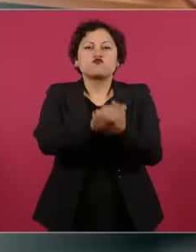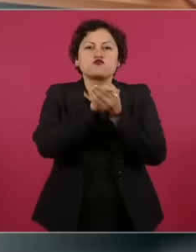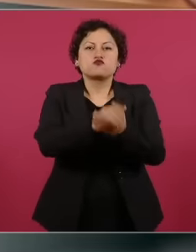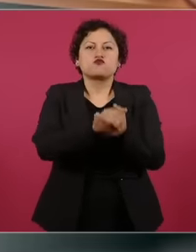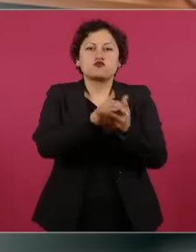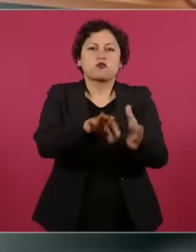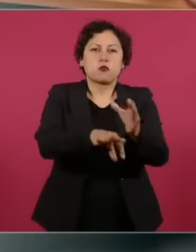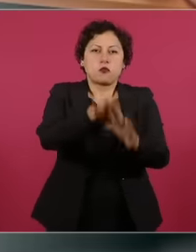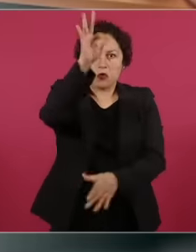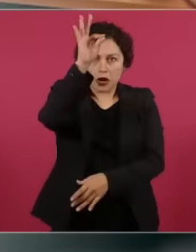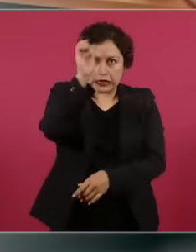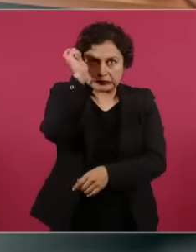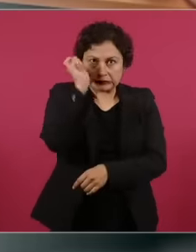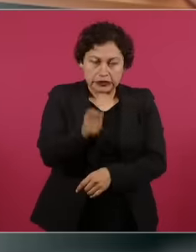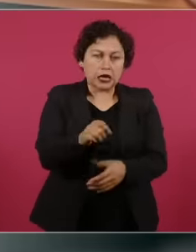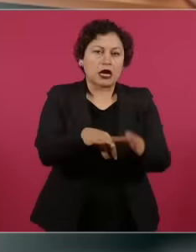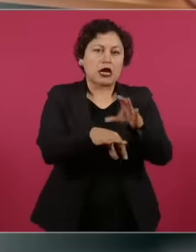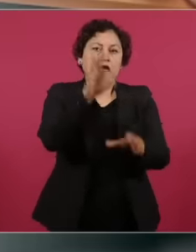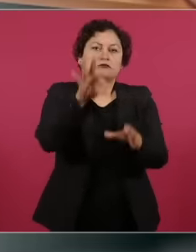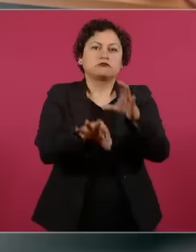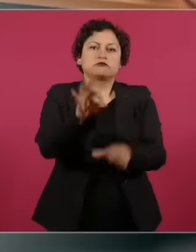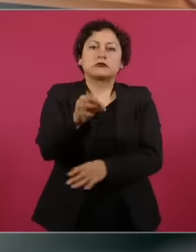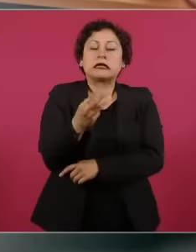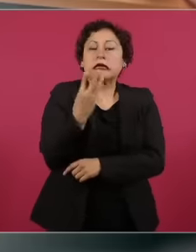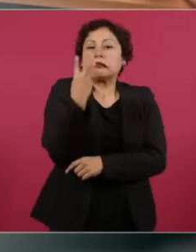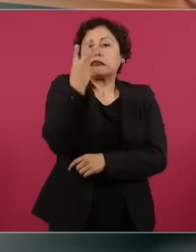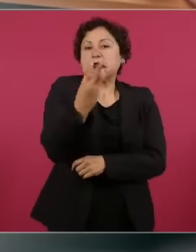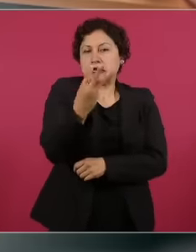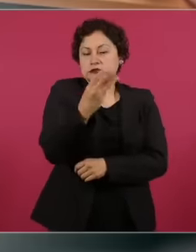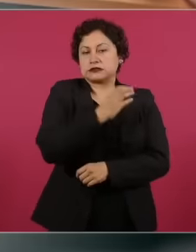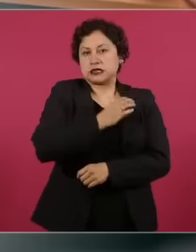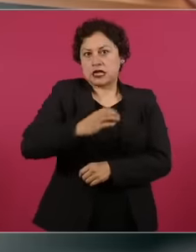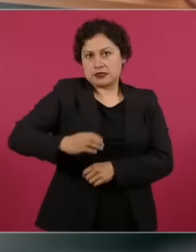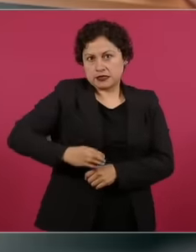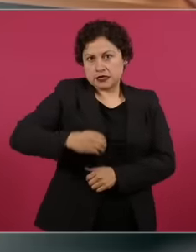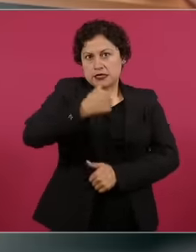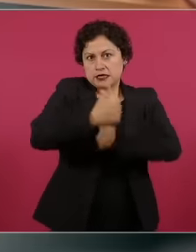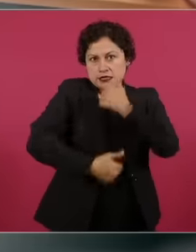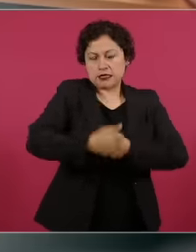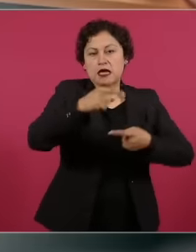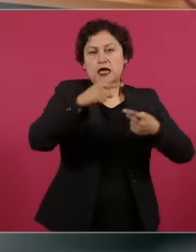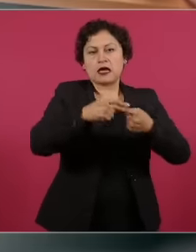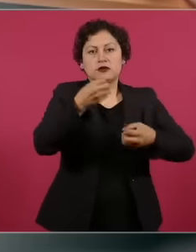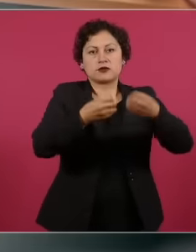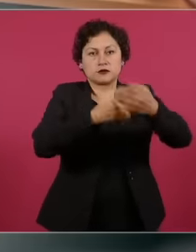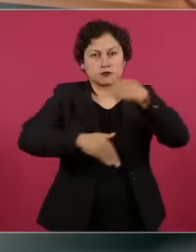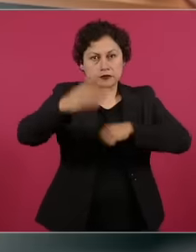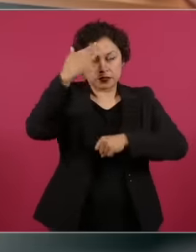be three candidates per position for ministers, electoral magistrates and